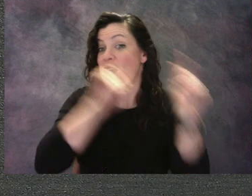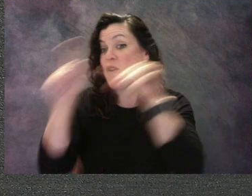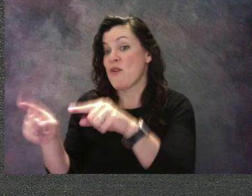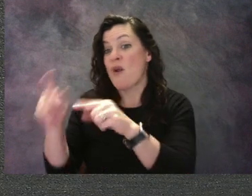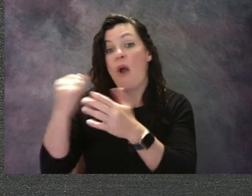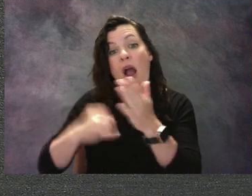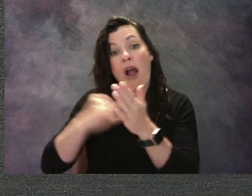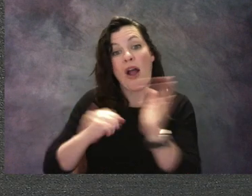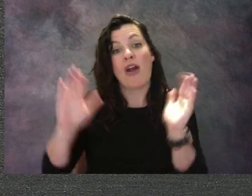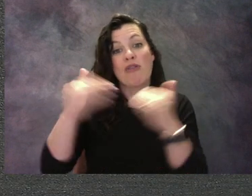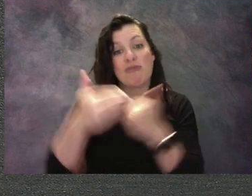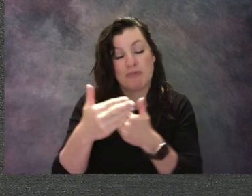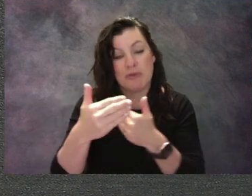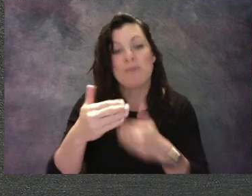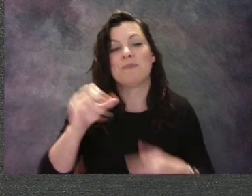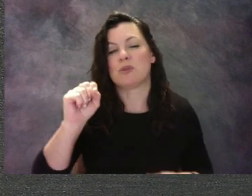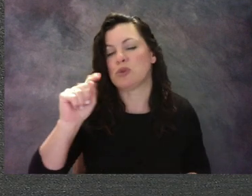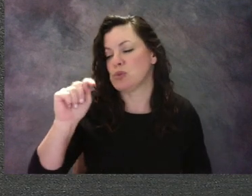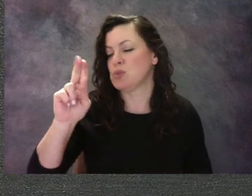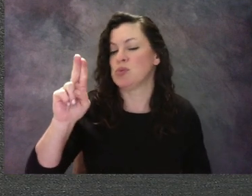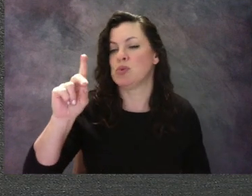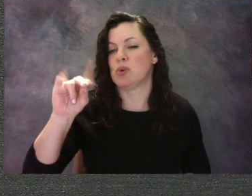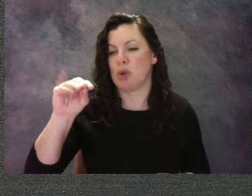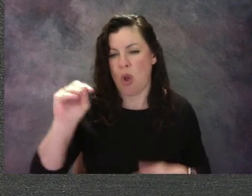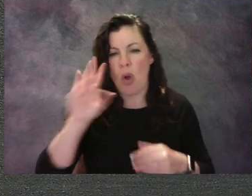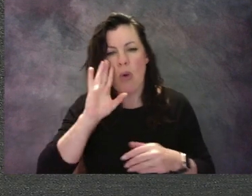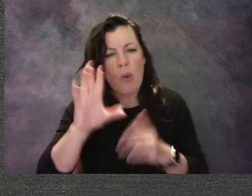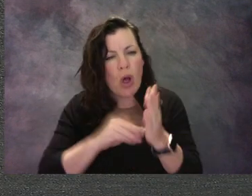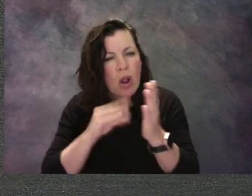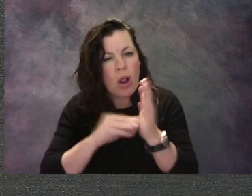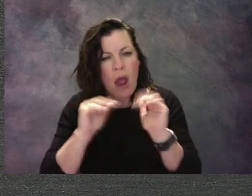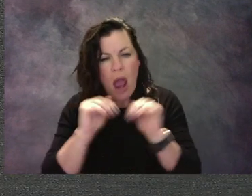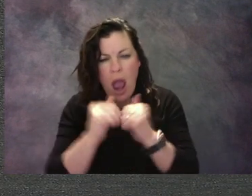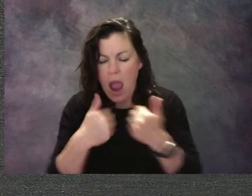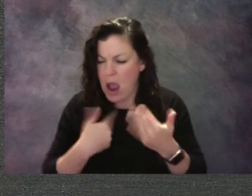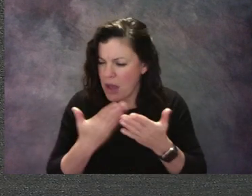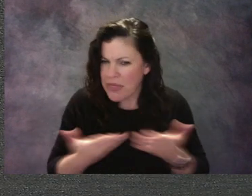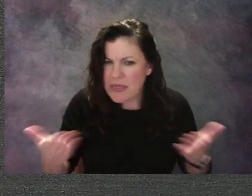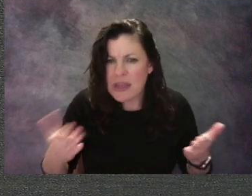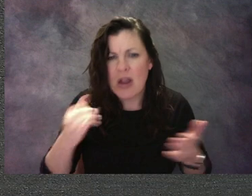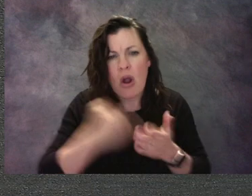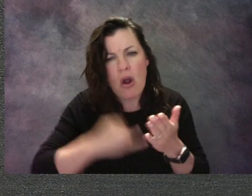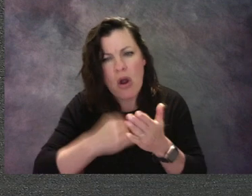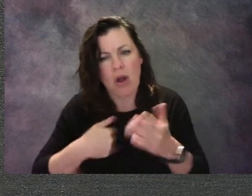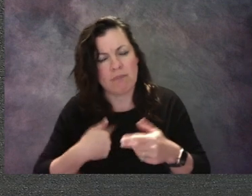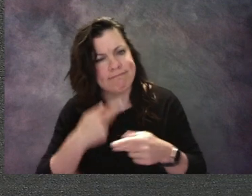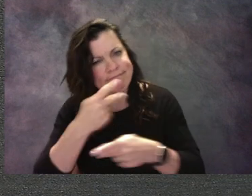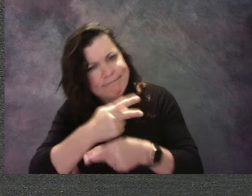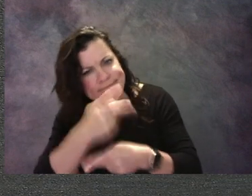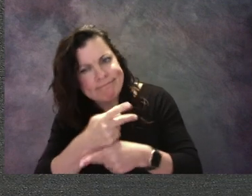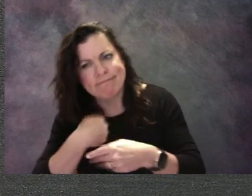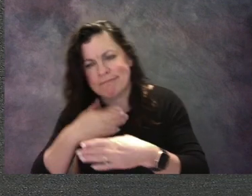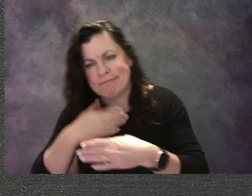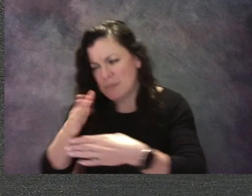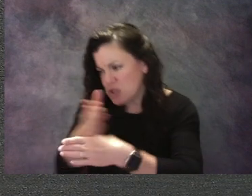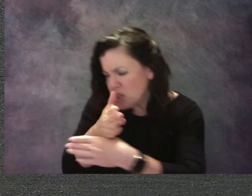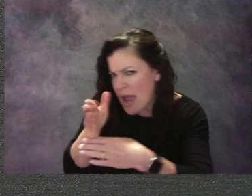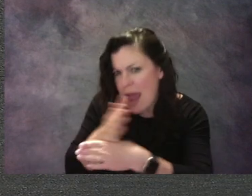our supplies and take care of them and how to ask for things nicely when we're sharing with friends. We're also gonna read a book and do an art project, too.